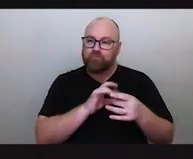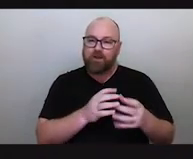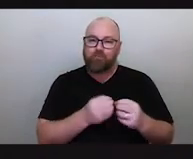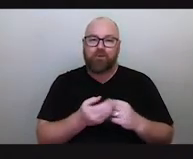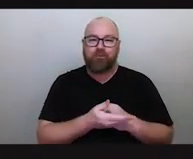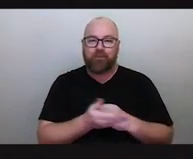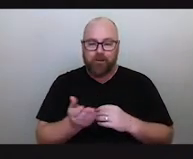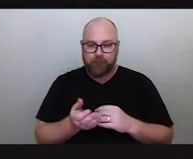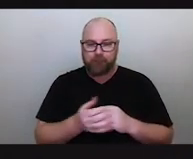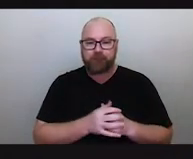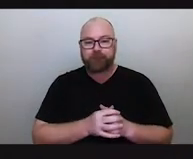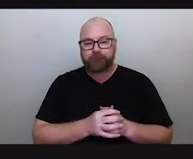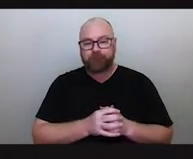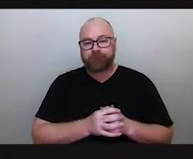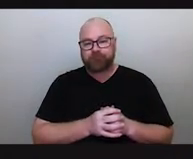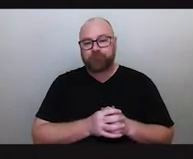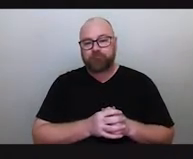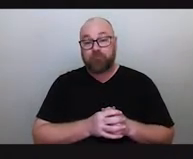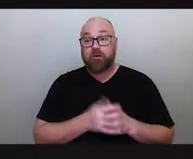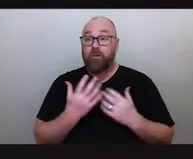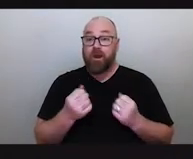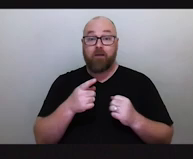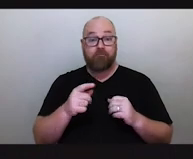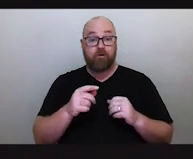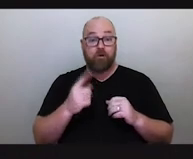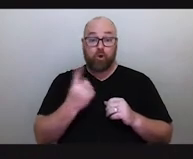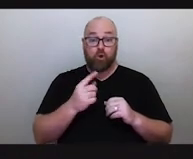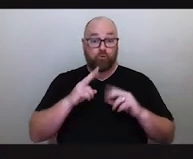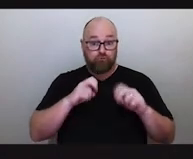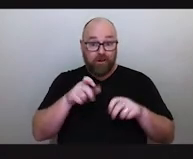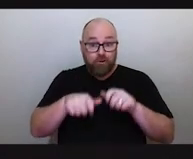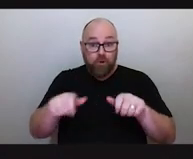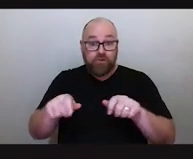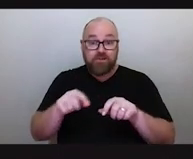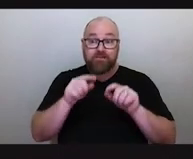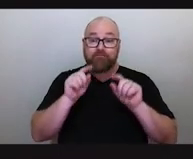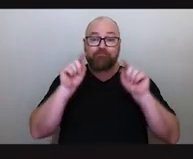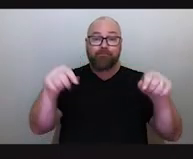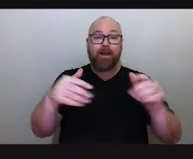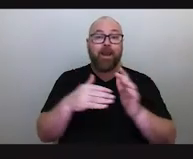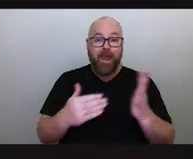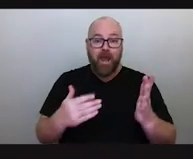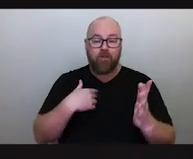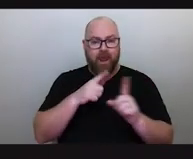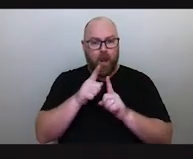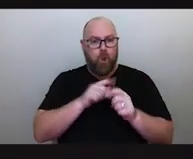And research is out there now, that children learn much better when they have a good relationship with their teachers,